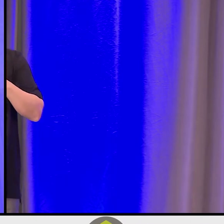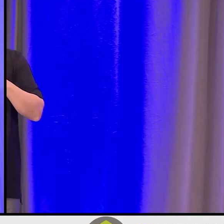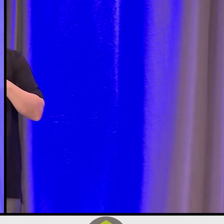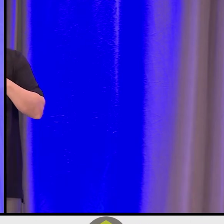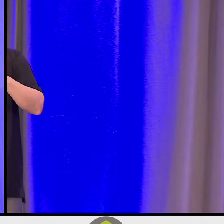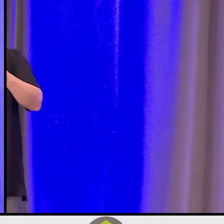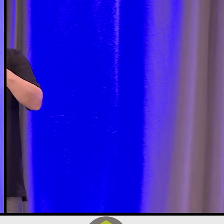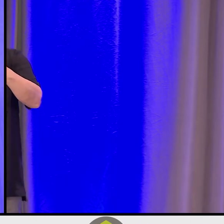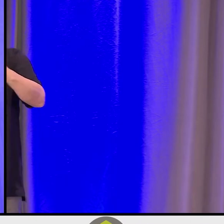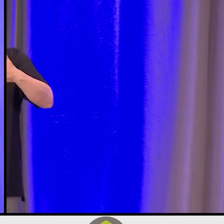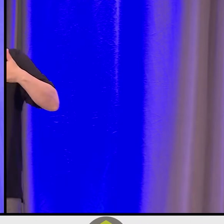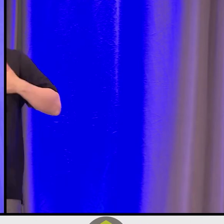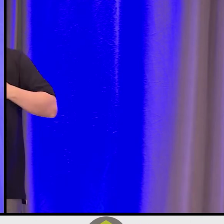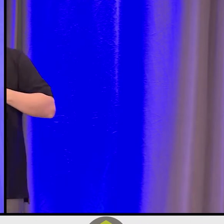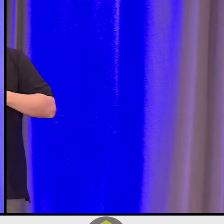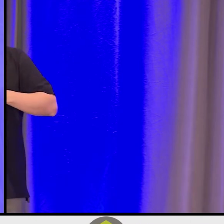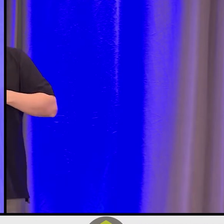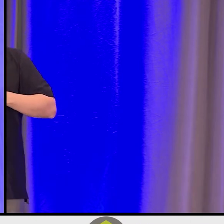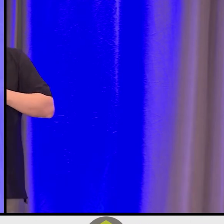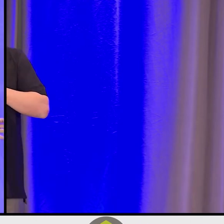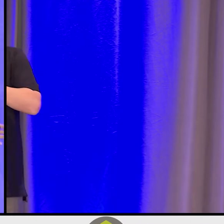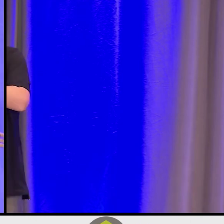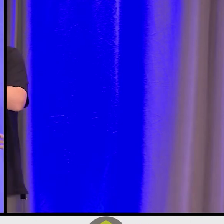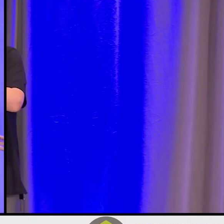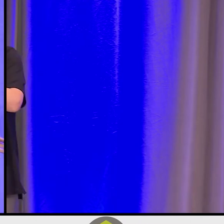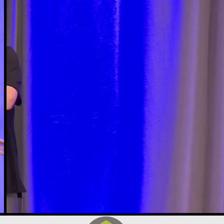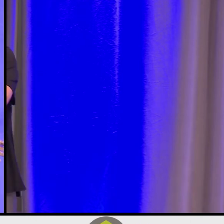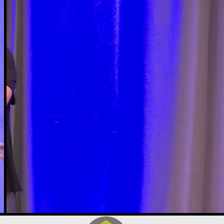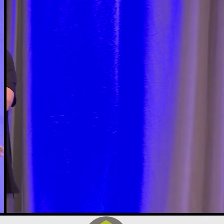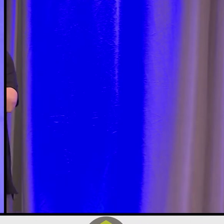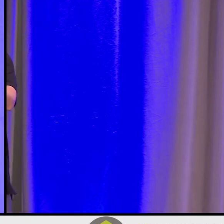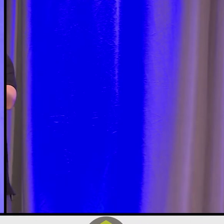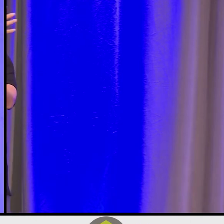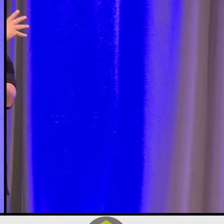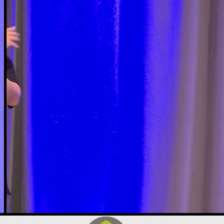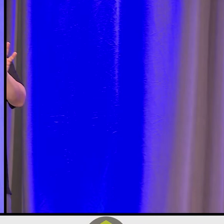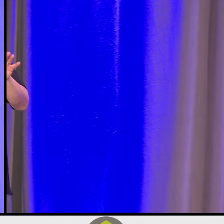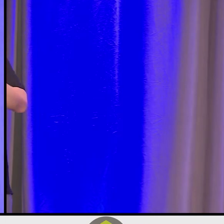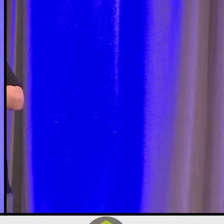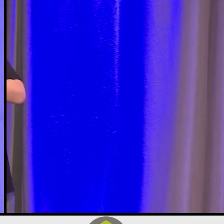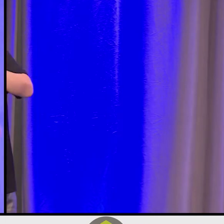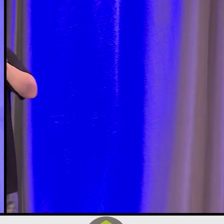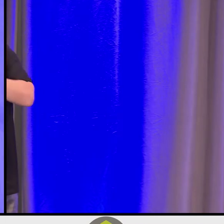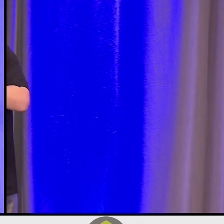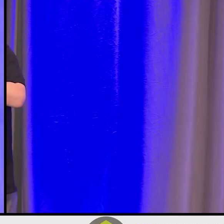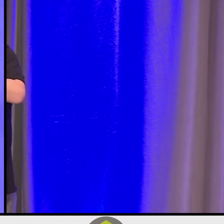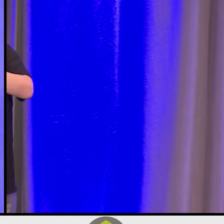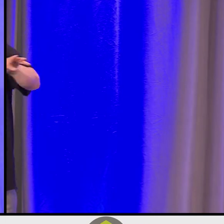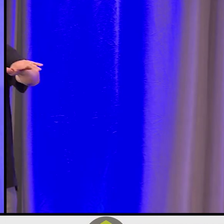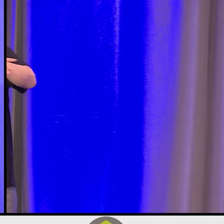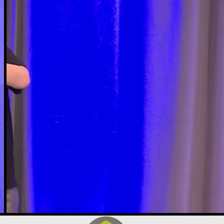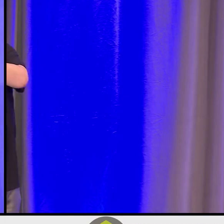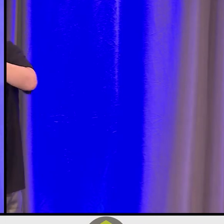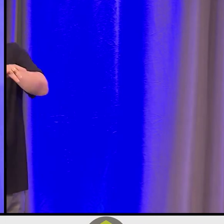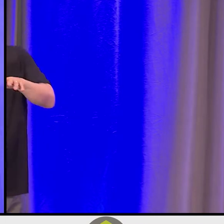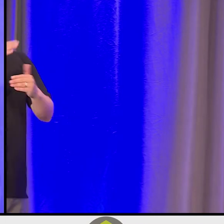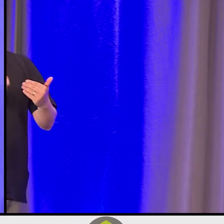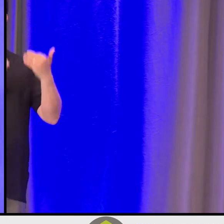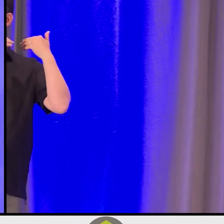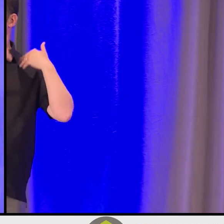Yes, it's the Atleo River and a historically abundant river. And so she set about the task that she was entrusted with